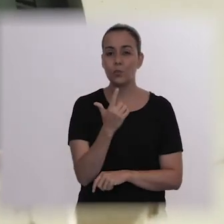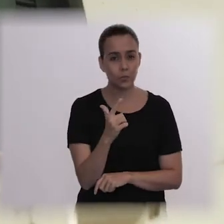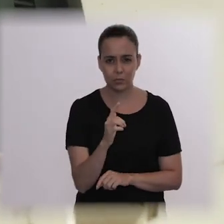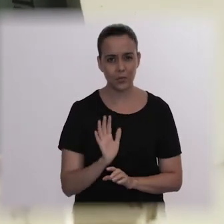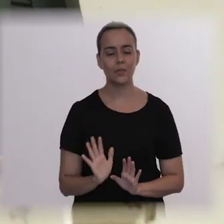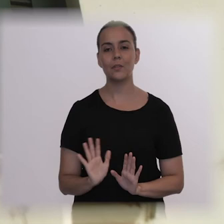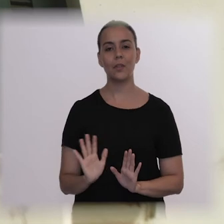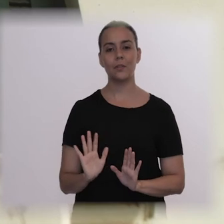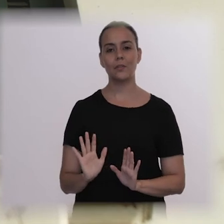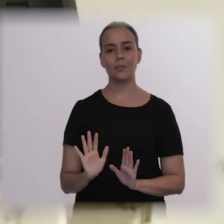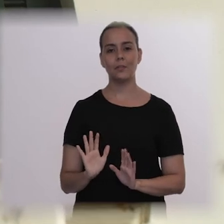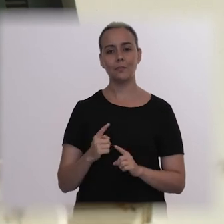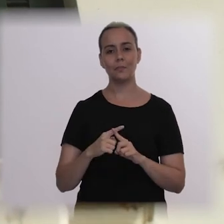there is a responsibility, right?